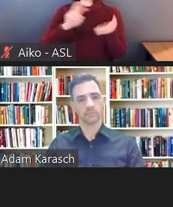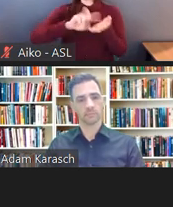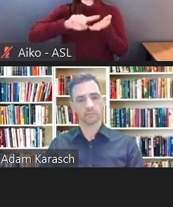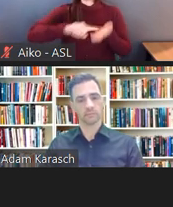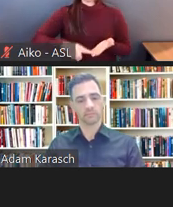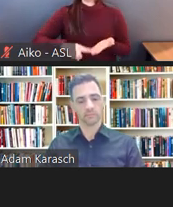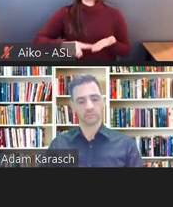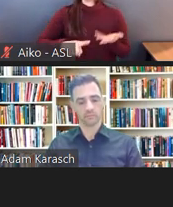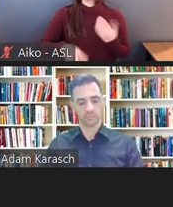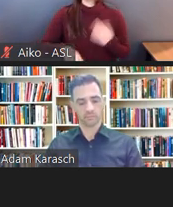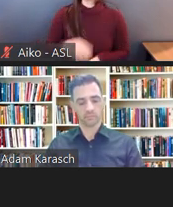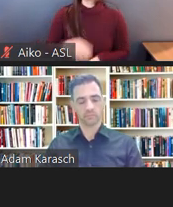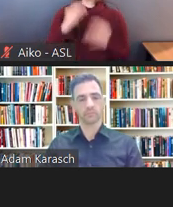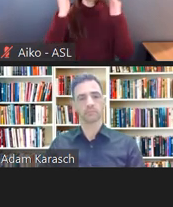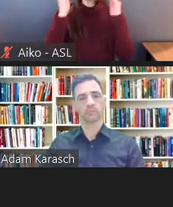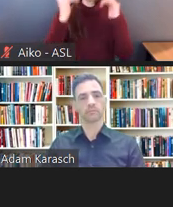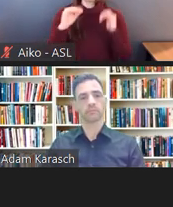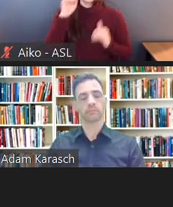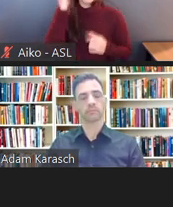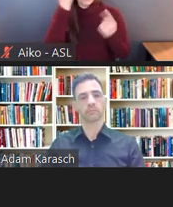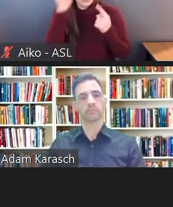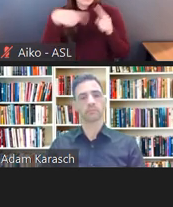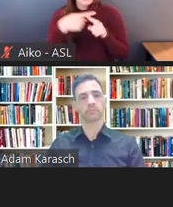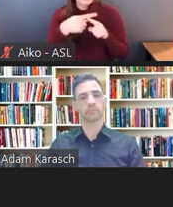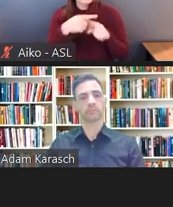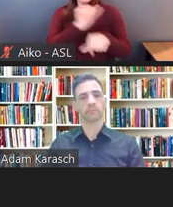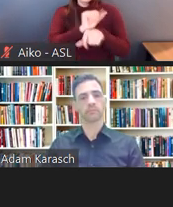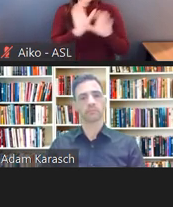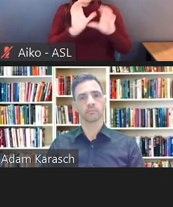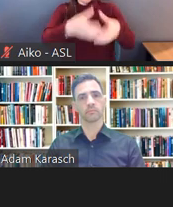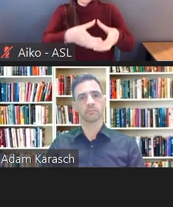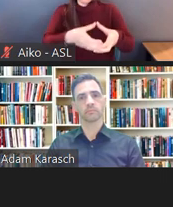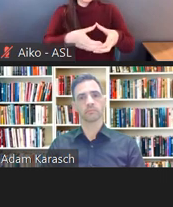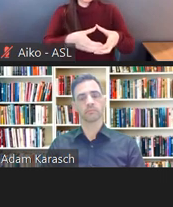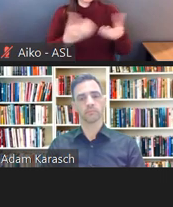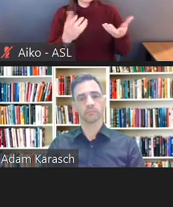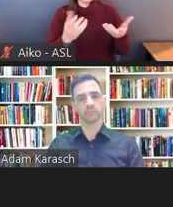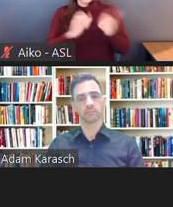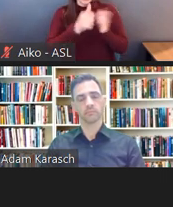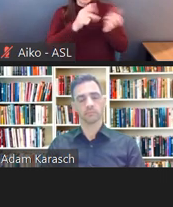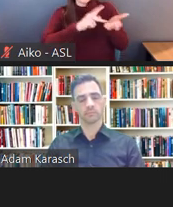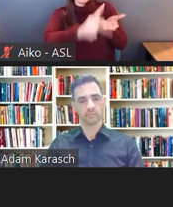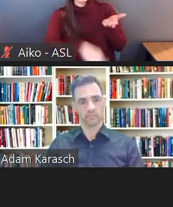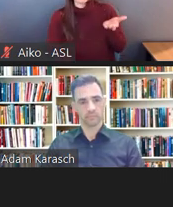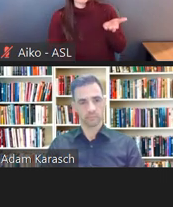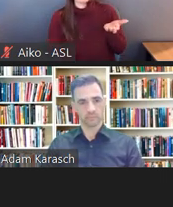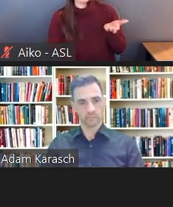How are they paid? How much does the accommodation cost? Is there a direct threat?